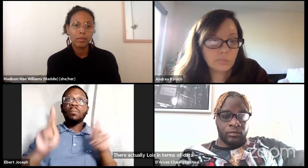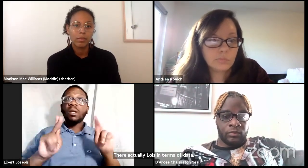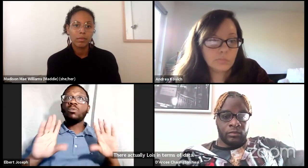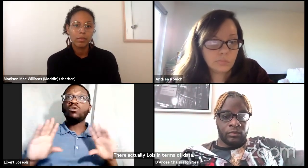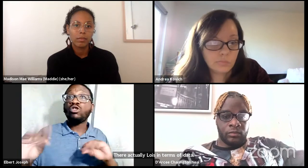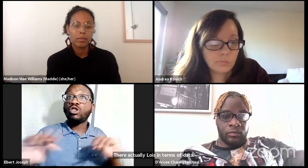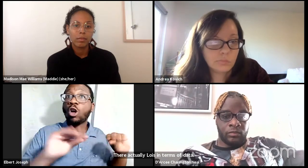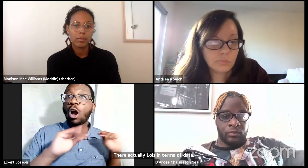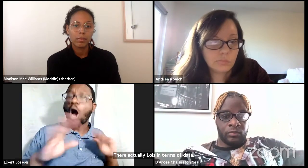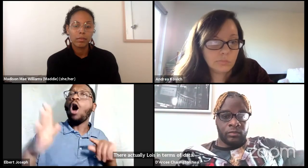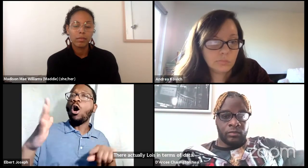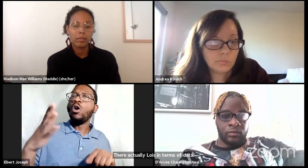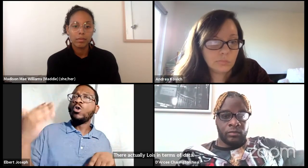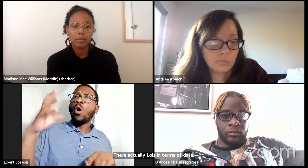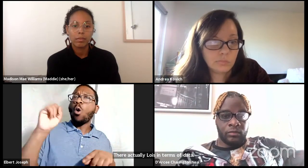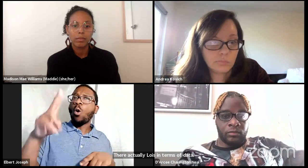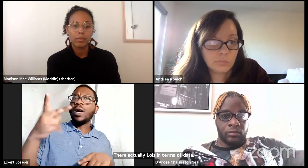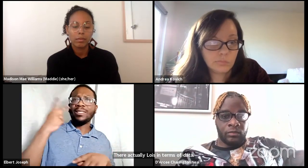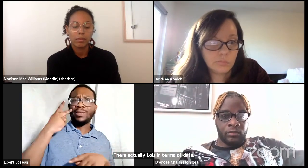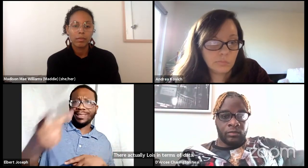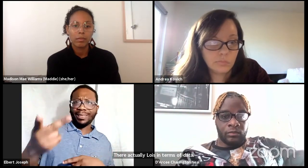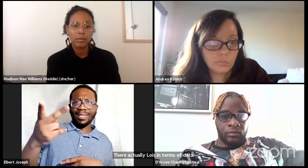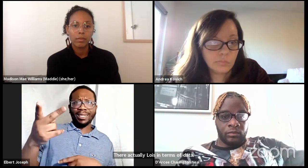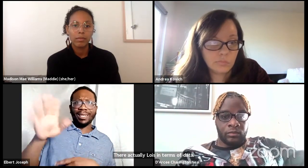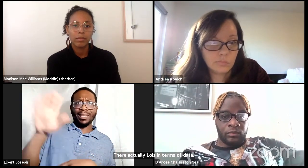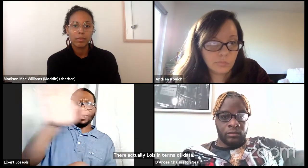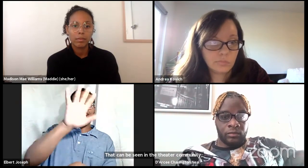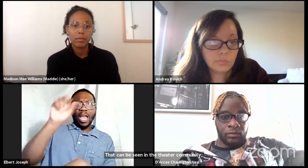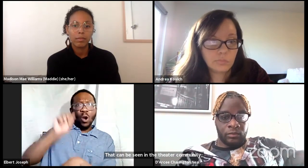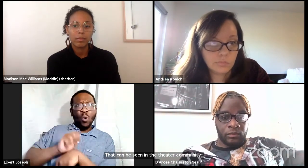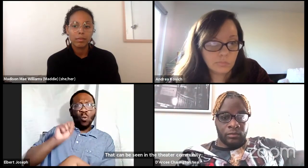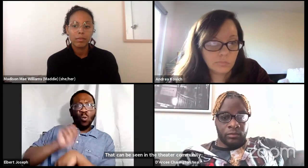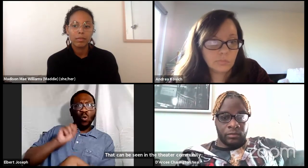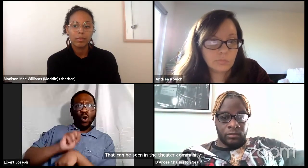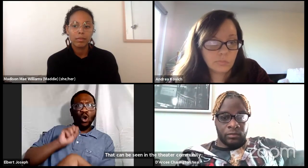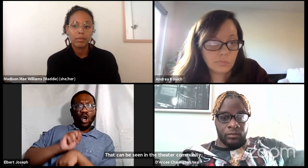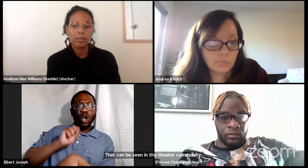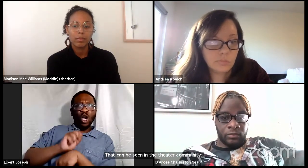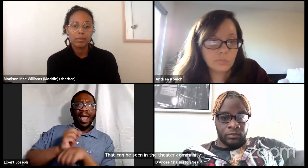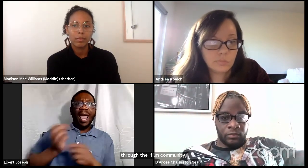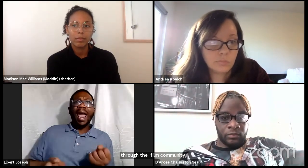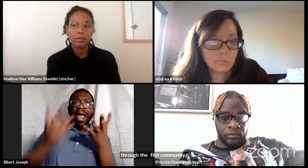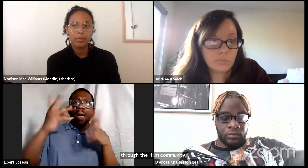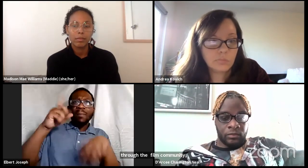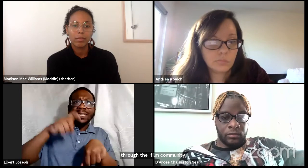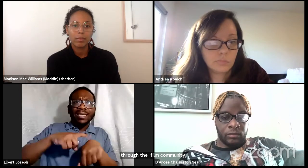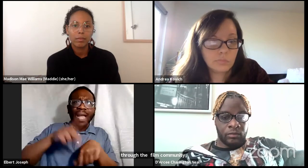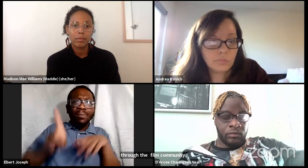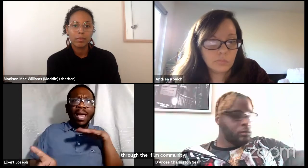you know in terms of conversations that are out there you can actually see the work